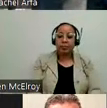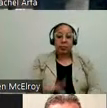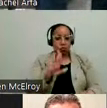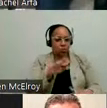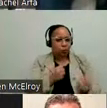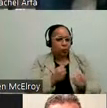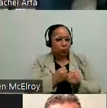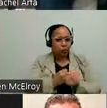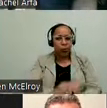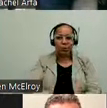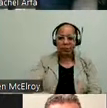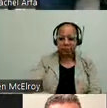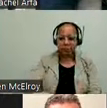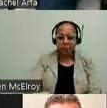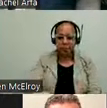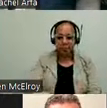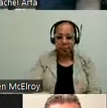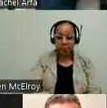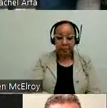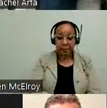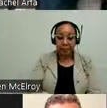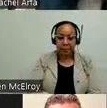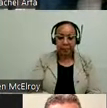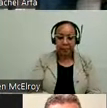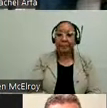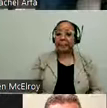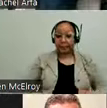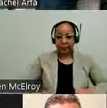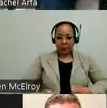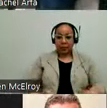Your support. So we still have the services. Just